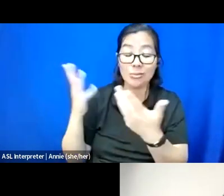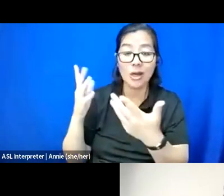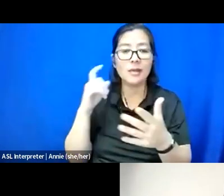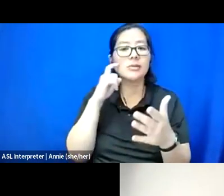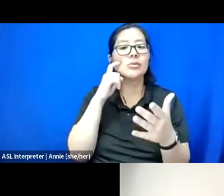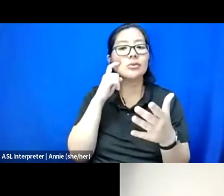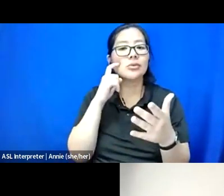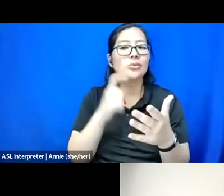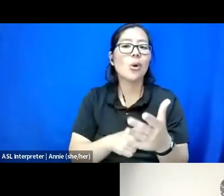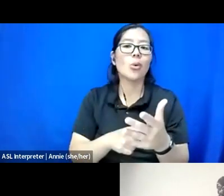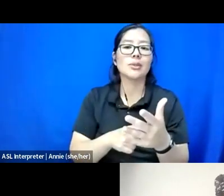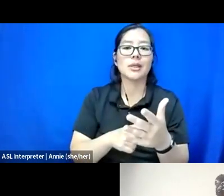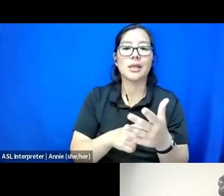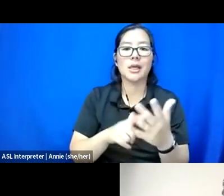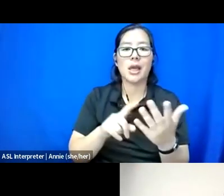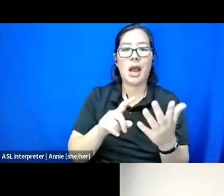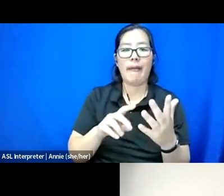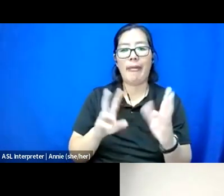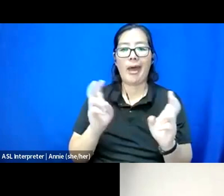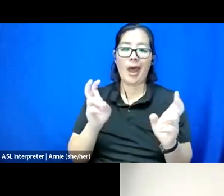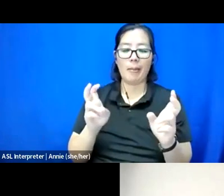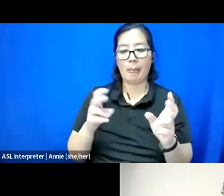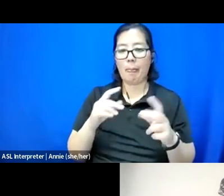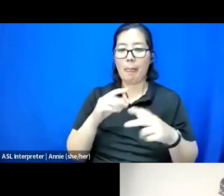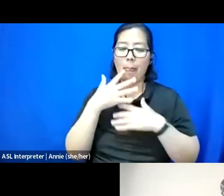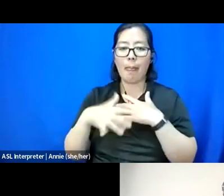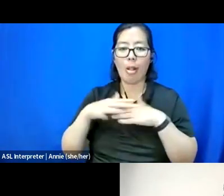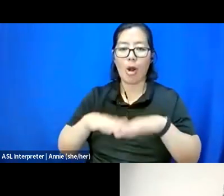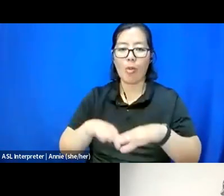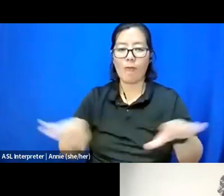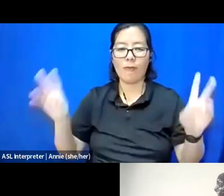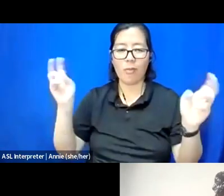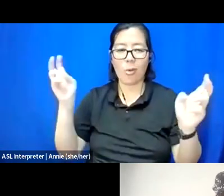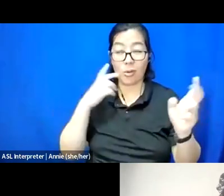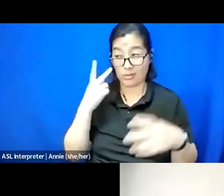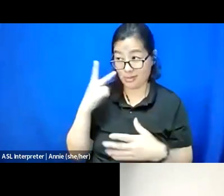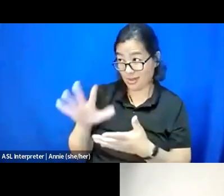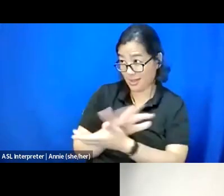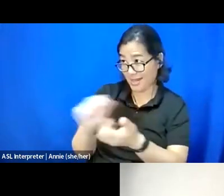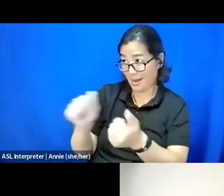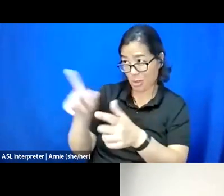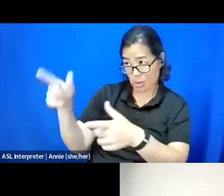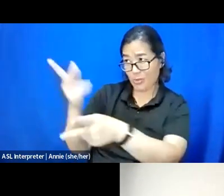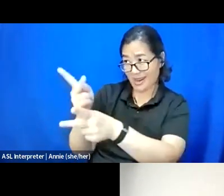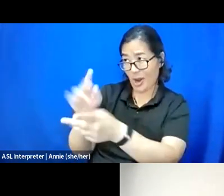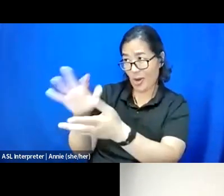metaphorical blood on the floor, like, "Hey, do you see the damage? OK, cool. You all tend to that. I'm going to go tend to the people."